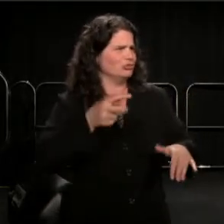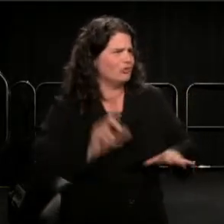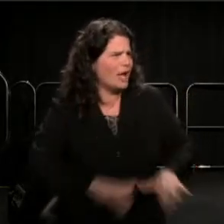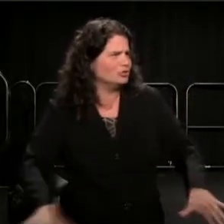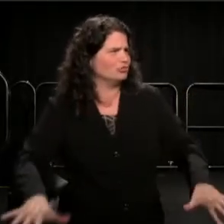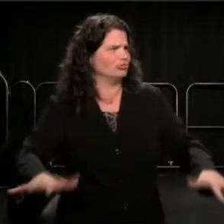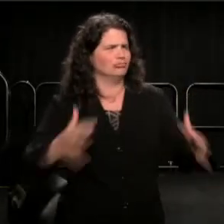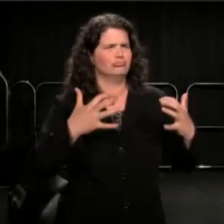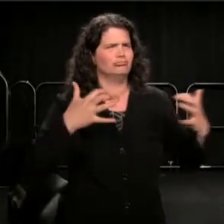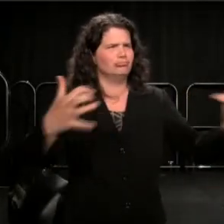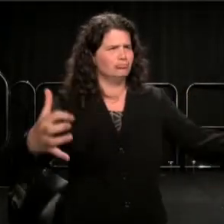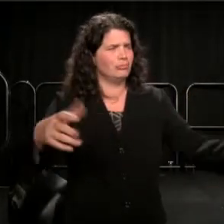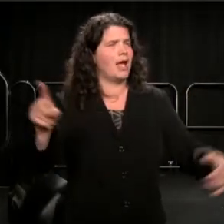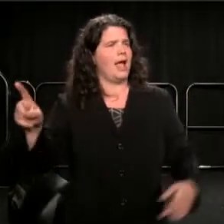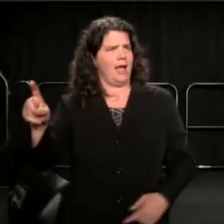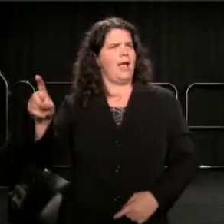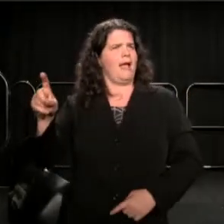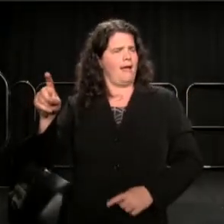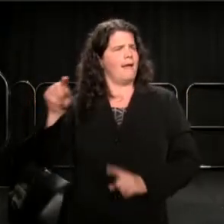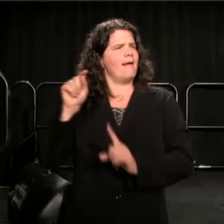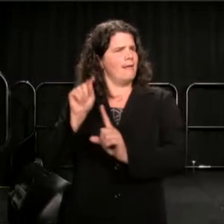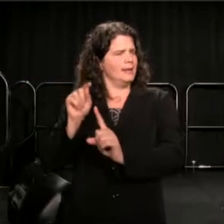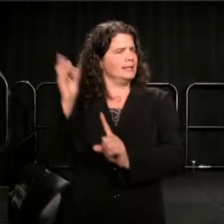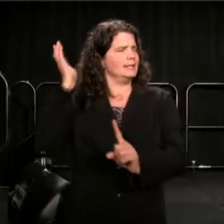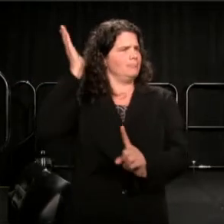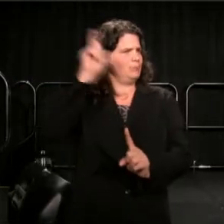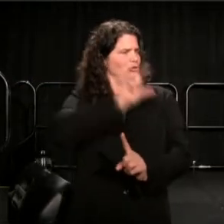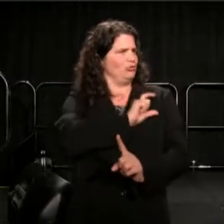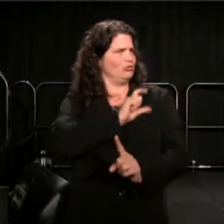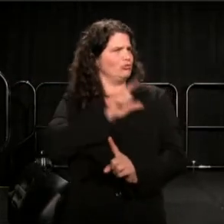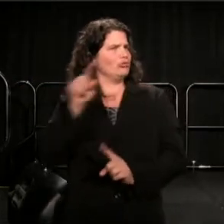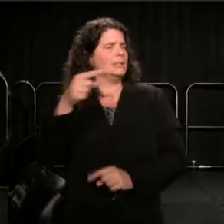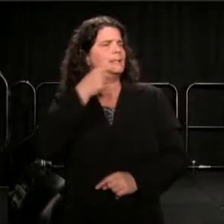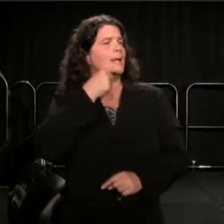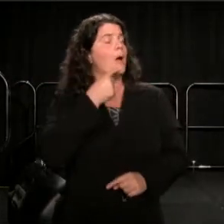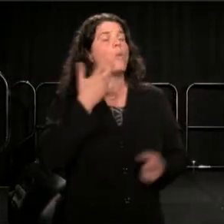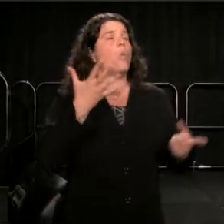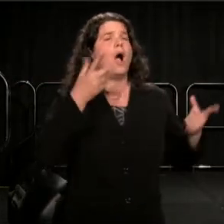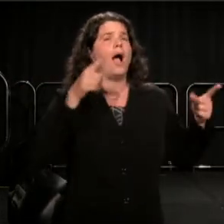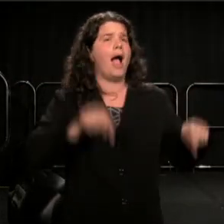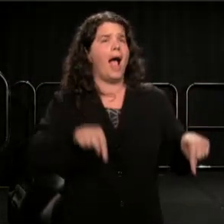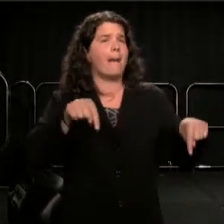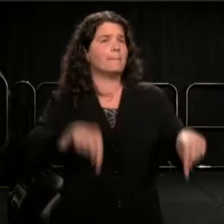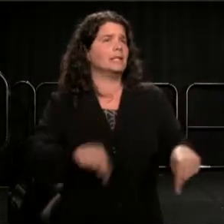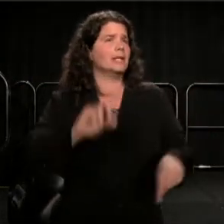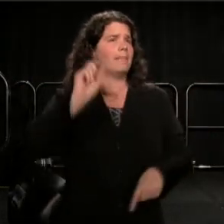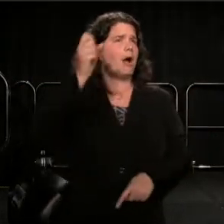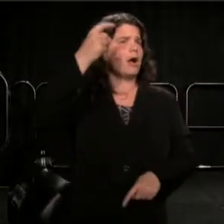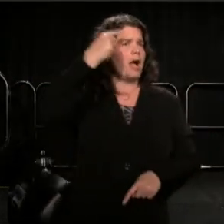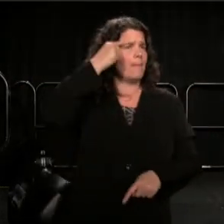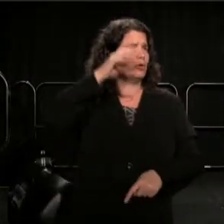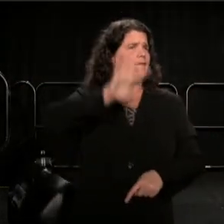And he said, what happened in Montgomery 52 years ago,